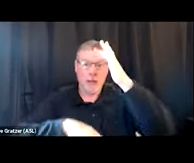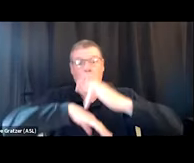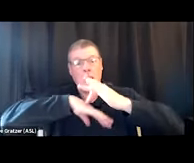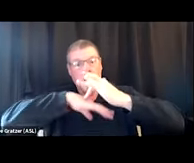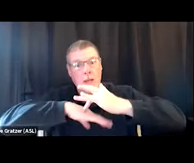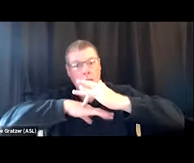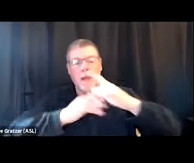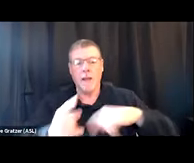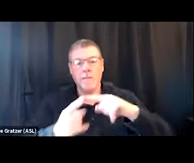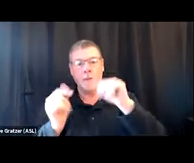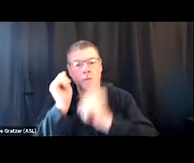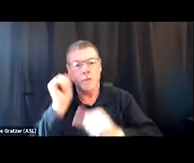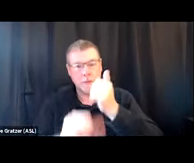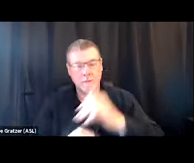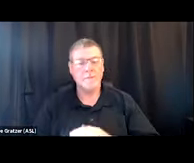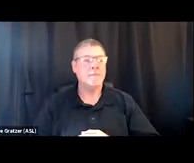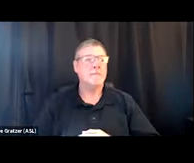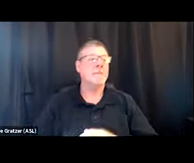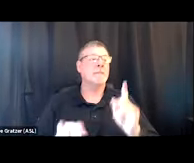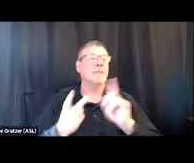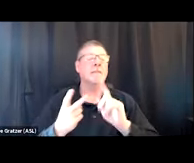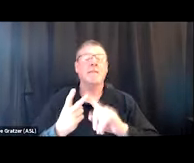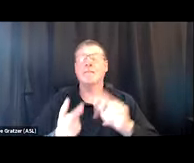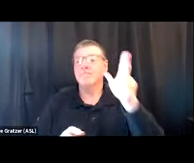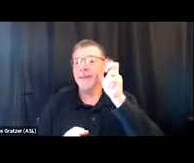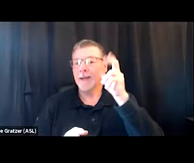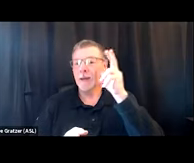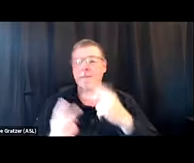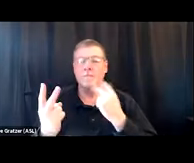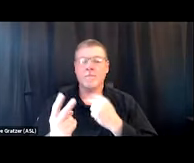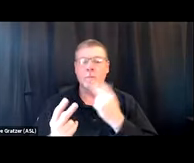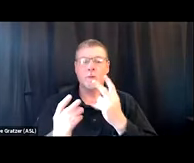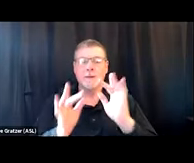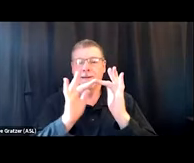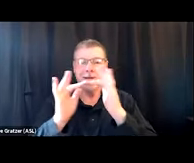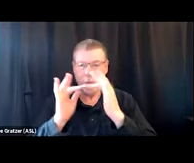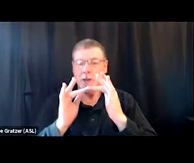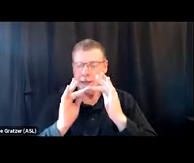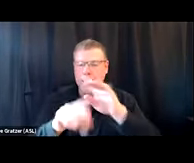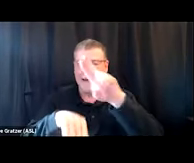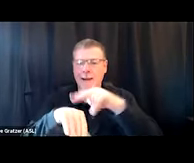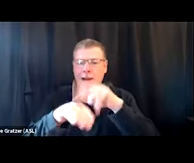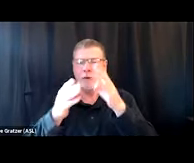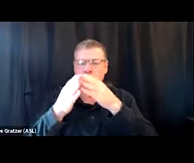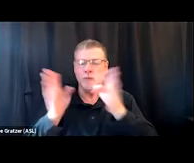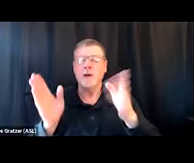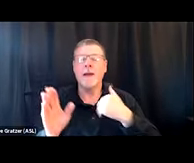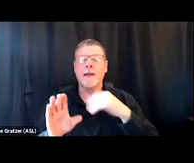Or the Hearing Voices Network is another similar organization that's national that may have, like, chapters in your area,